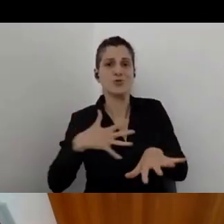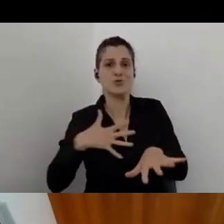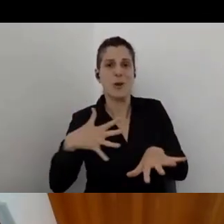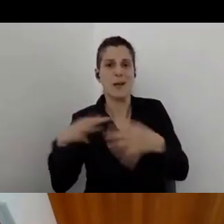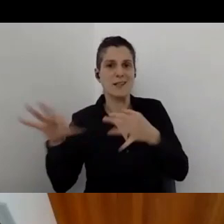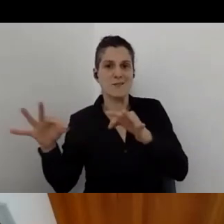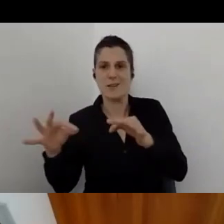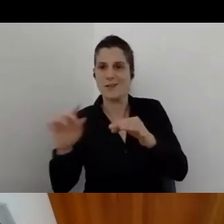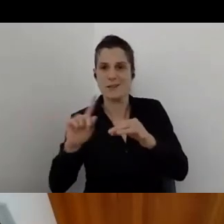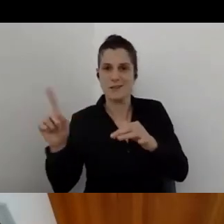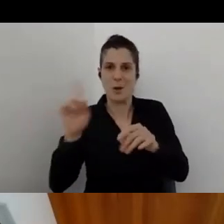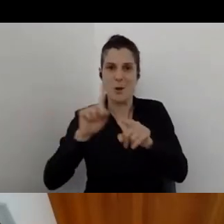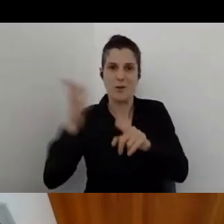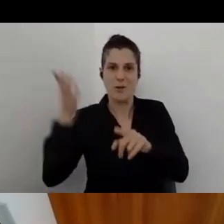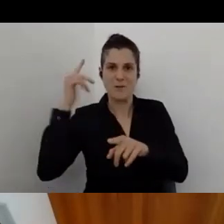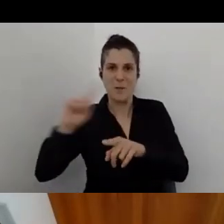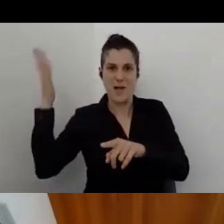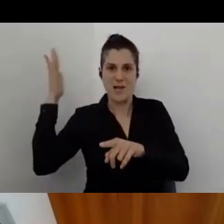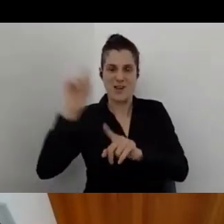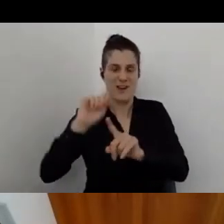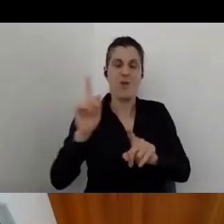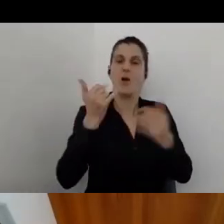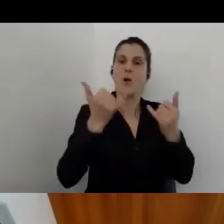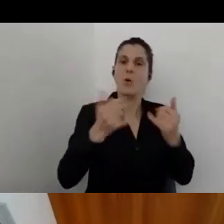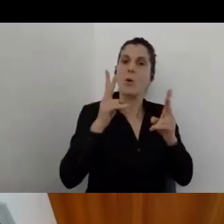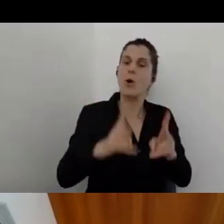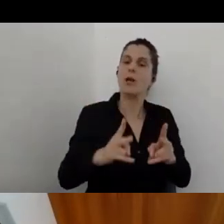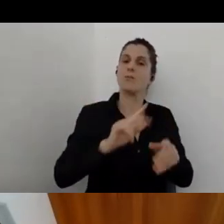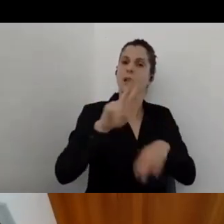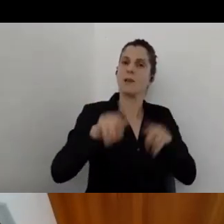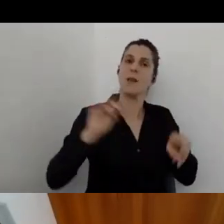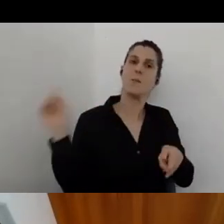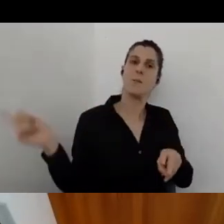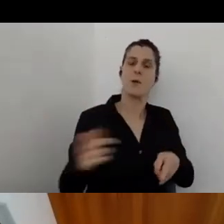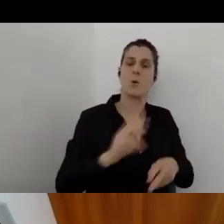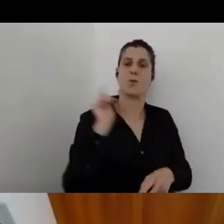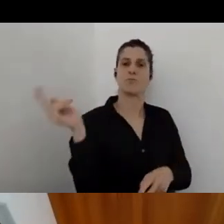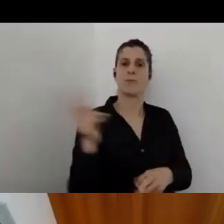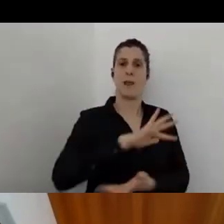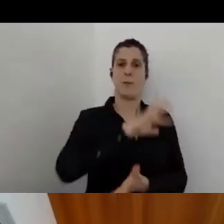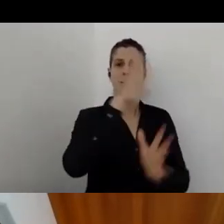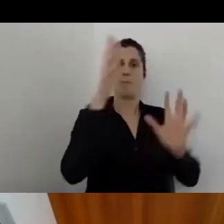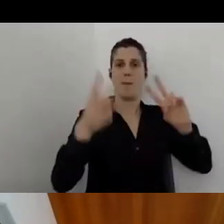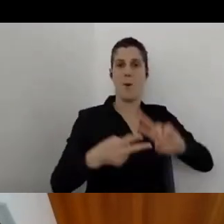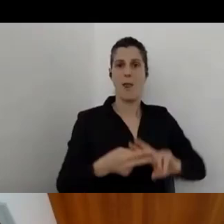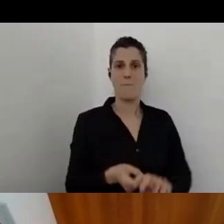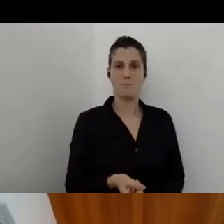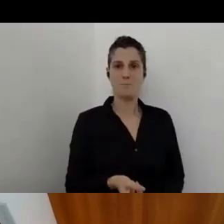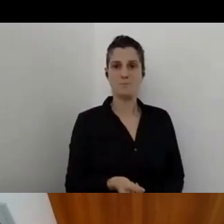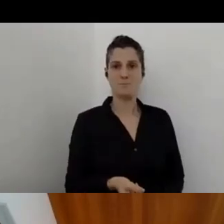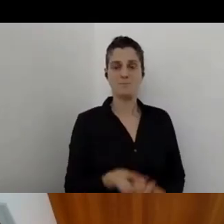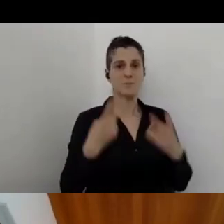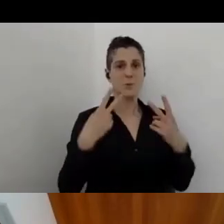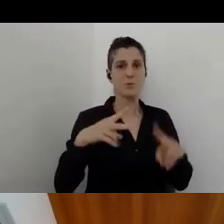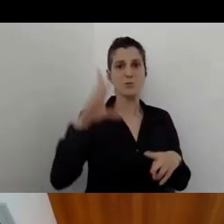and we can take care of all of the human society. Doesn't matter gender, race, ability.